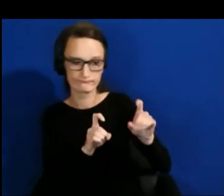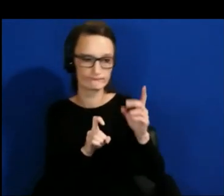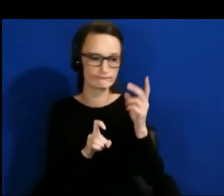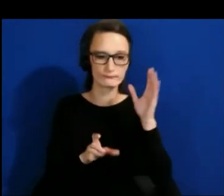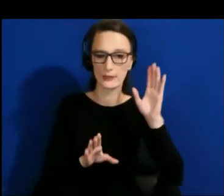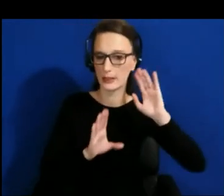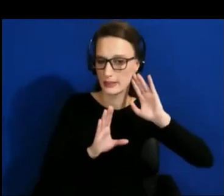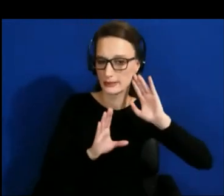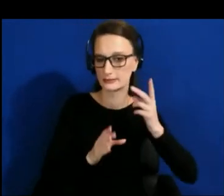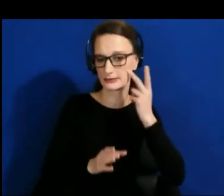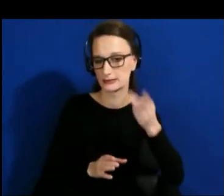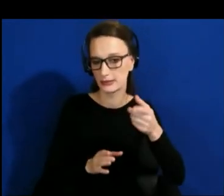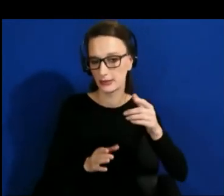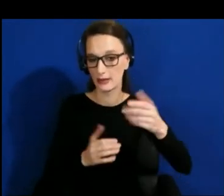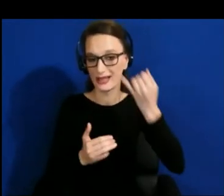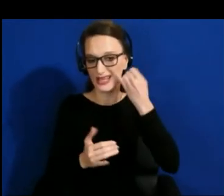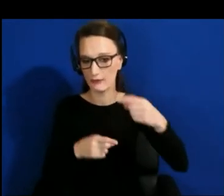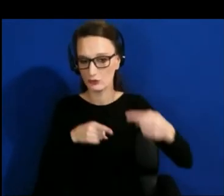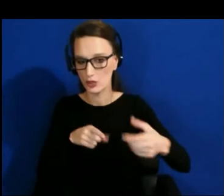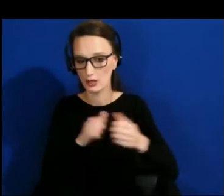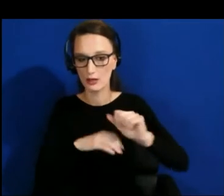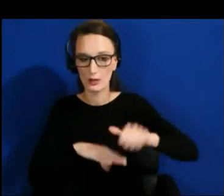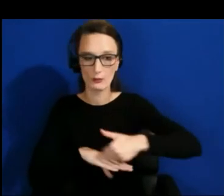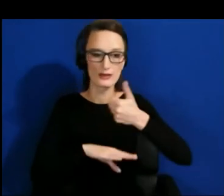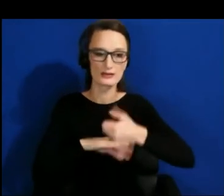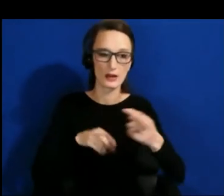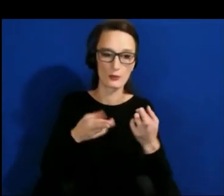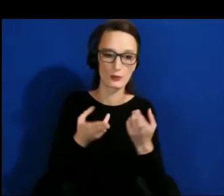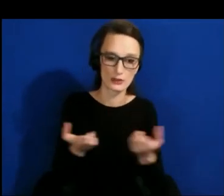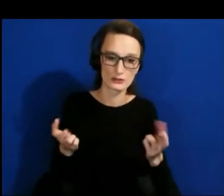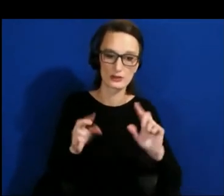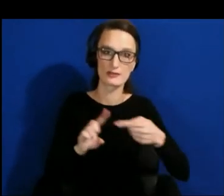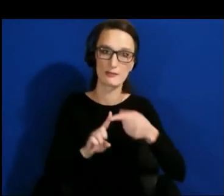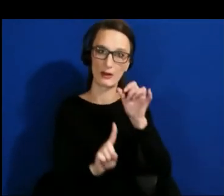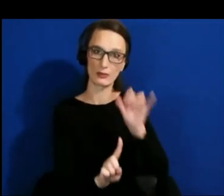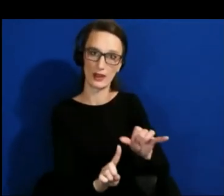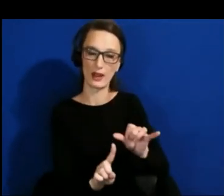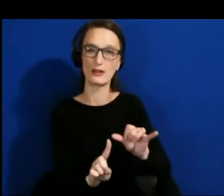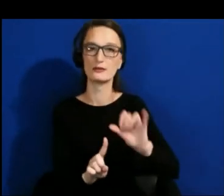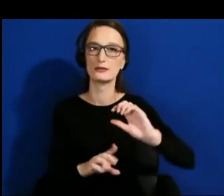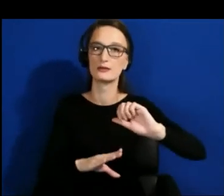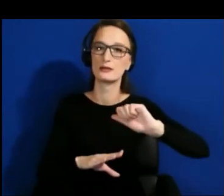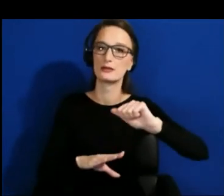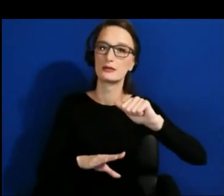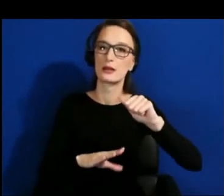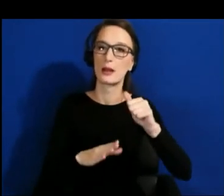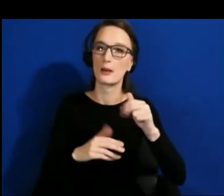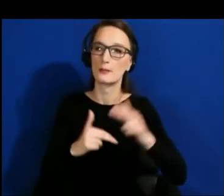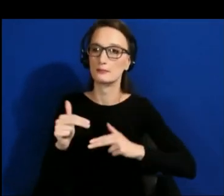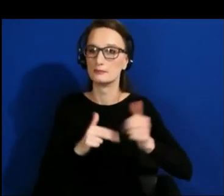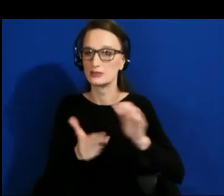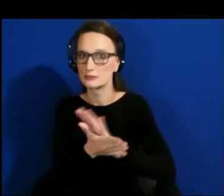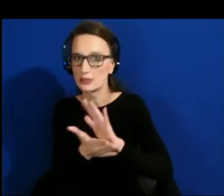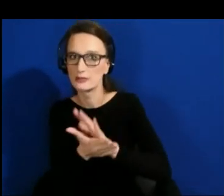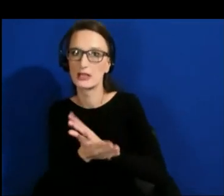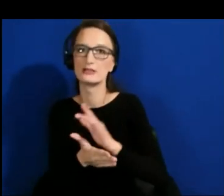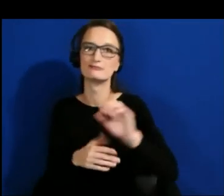We built those developer documentation, the video tutorials and then getting that feedback to understand, what things can we as Oculus develop on our side.